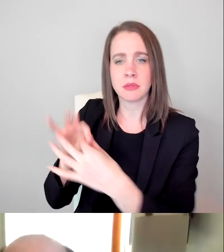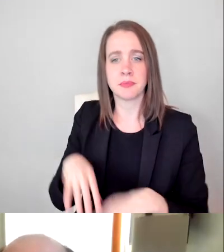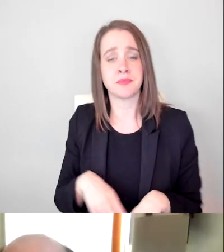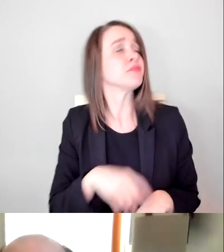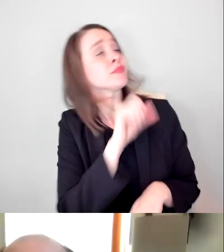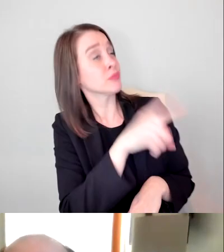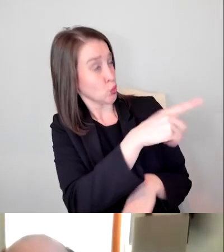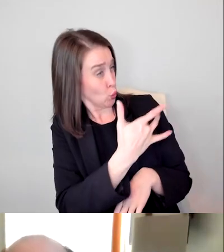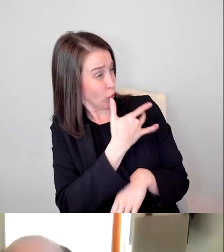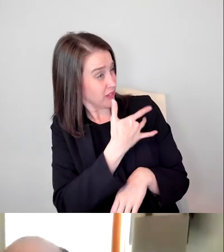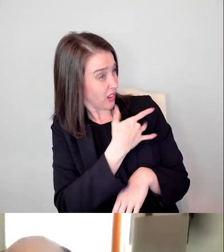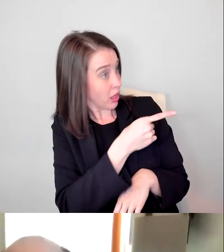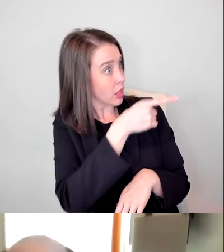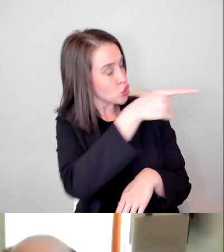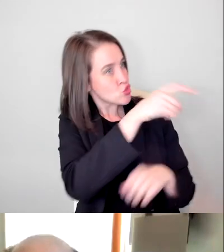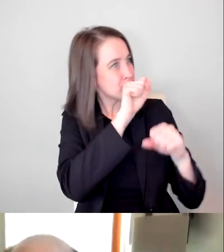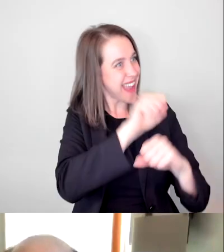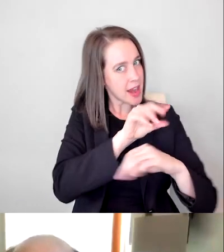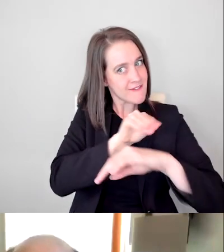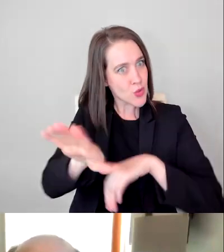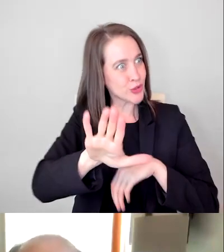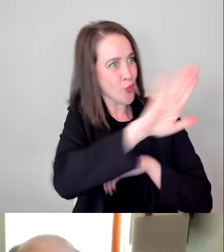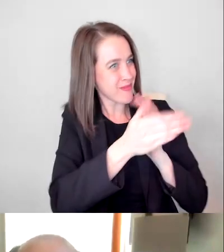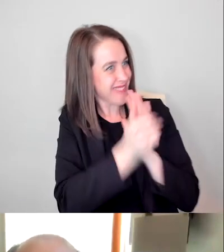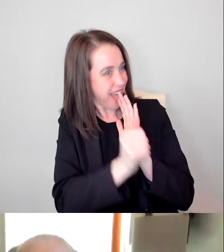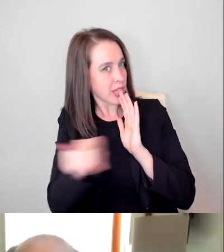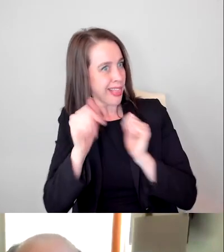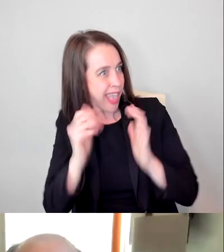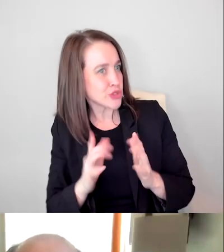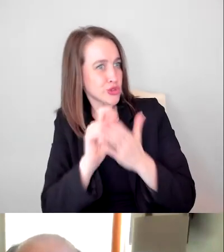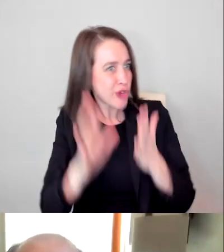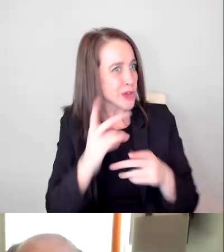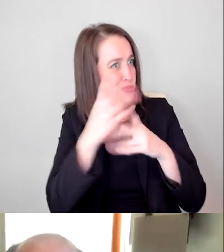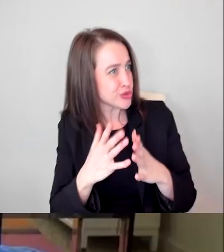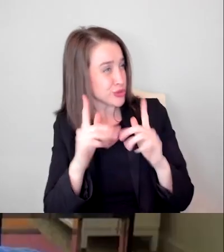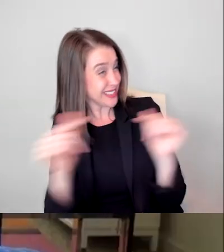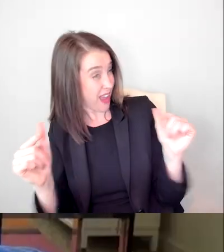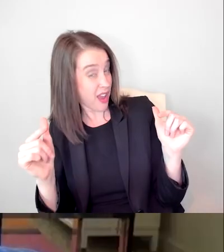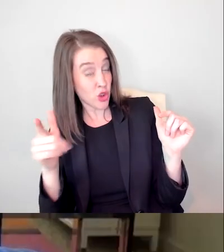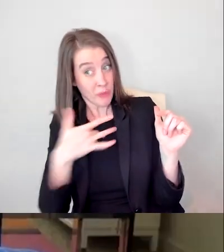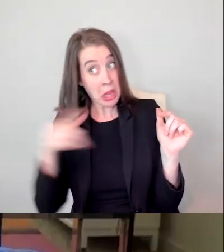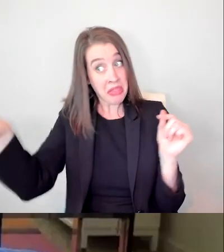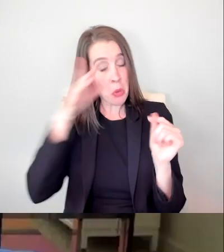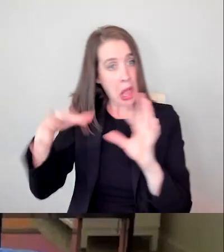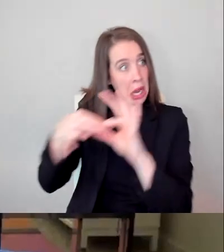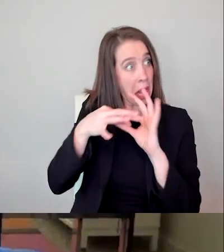that you represent, like, just your mere presence or them connecting to you on a different level? Has a writer ever come to you and said, look, I'm